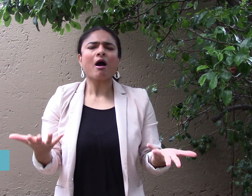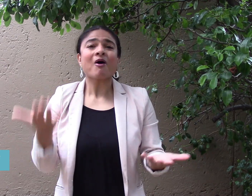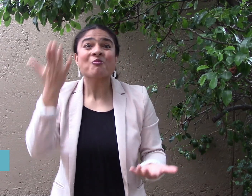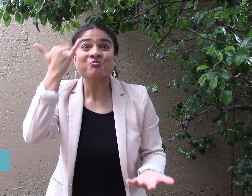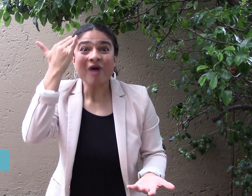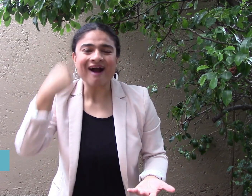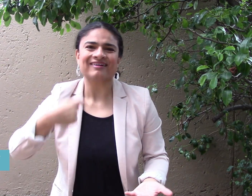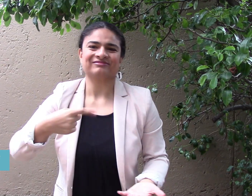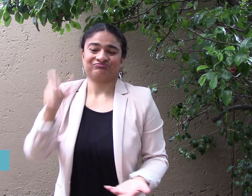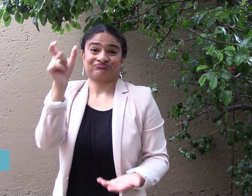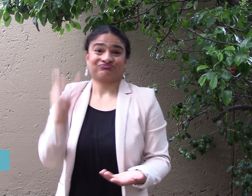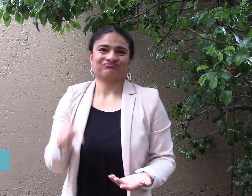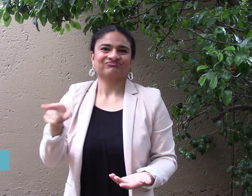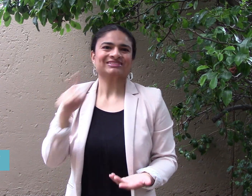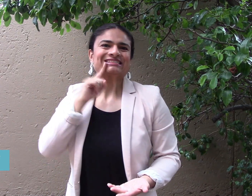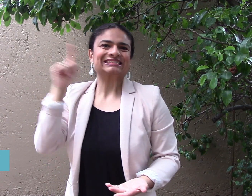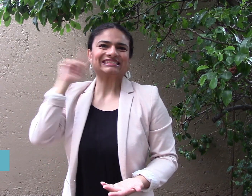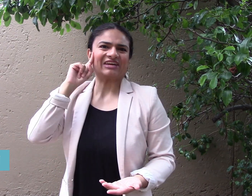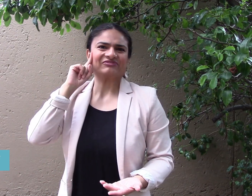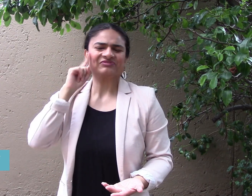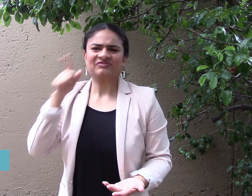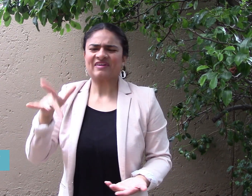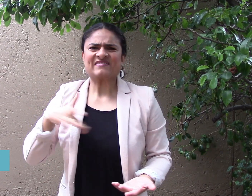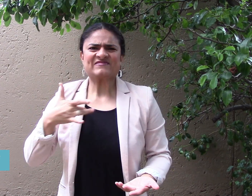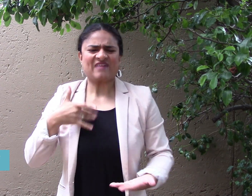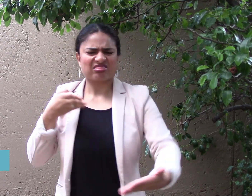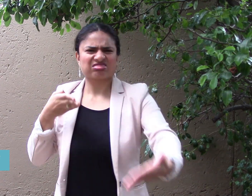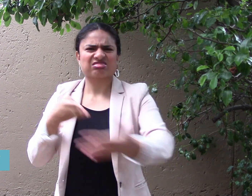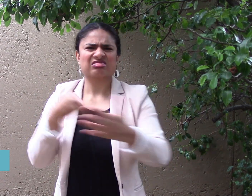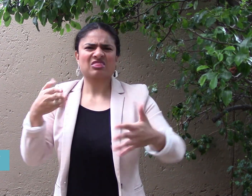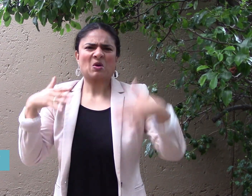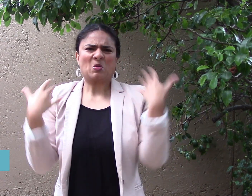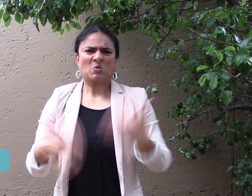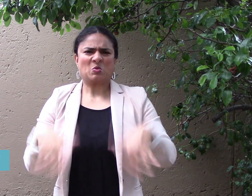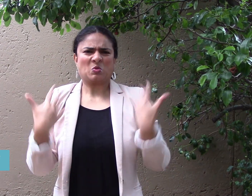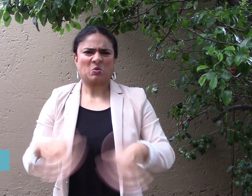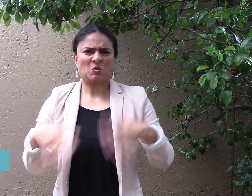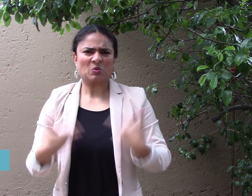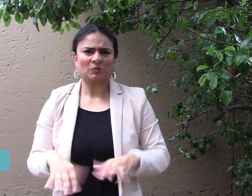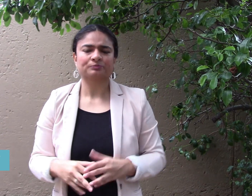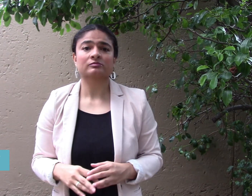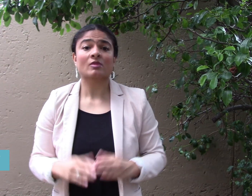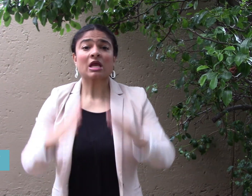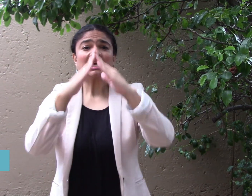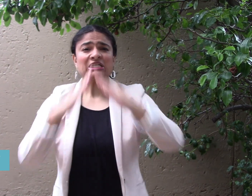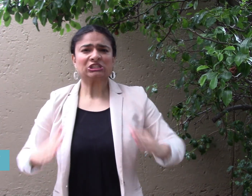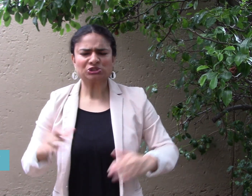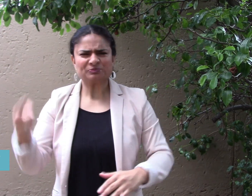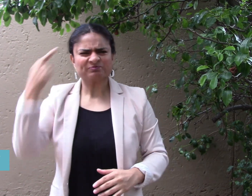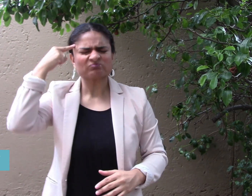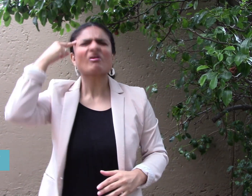She felt stuck by those barriers. She decided to apply to another university,